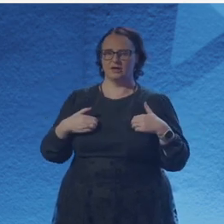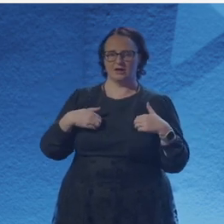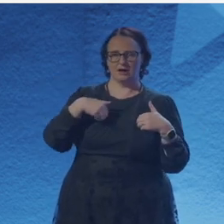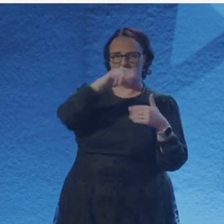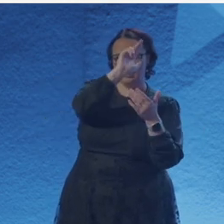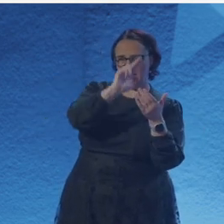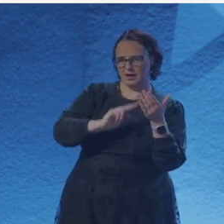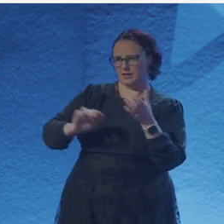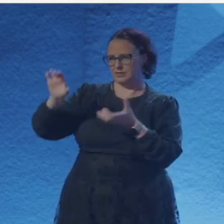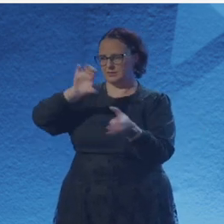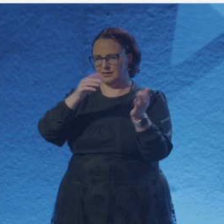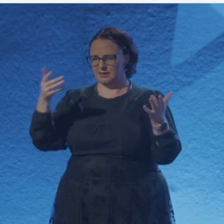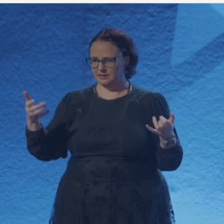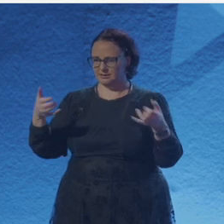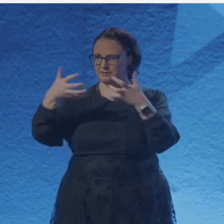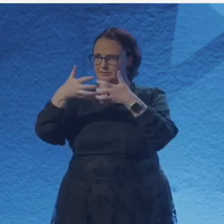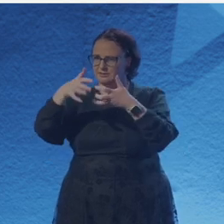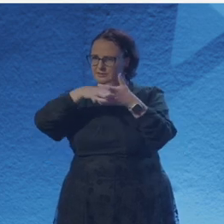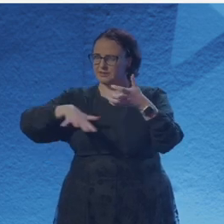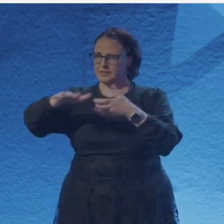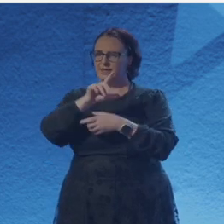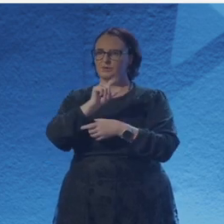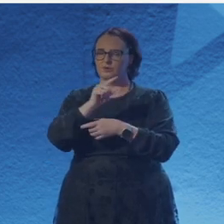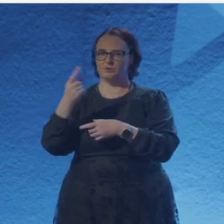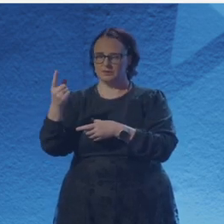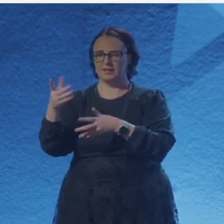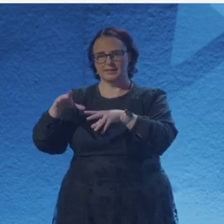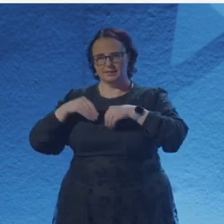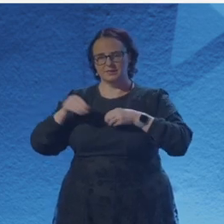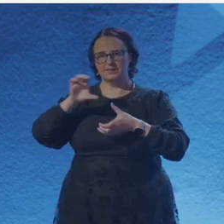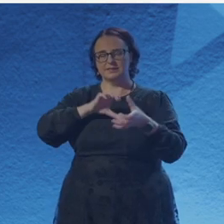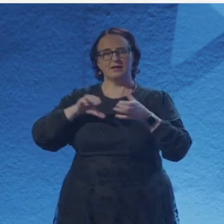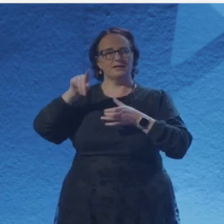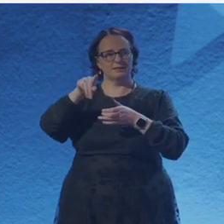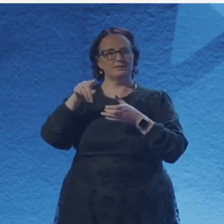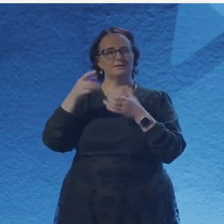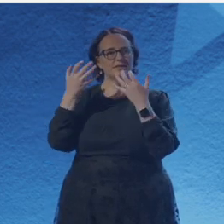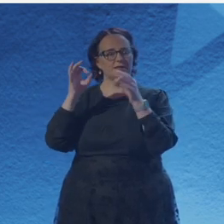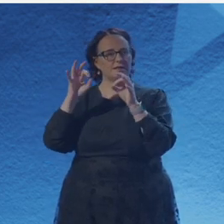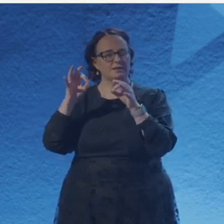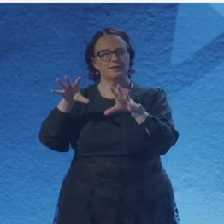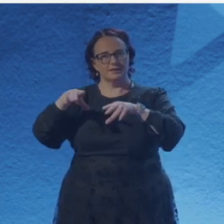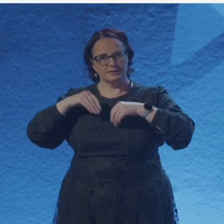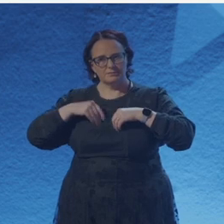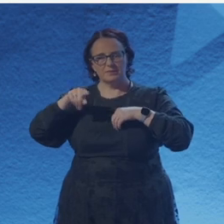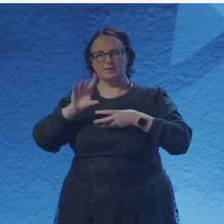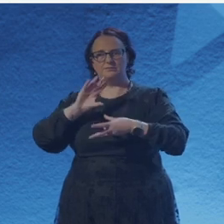Ireland, Banshee and Stinging Fly amongst others, which has been amazing. A big part of being allowed to live and work freely in Ireland was that